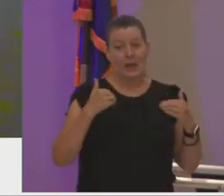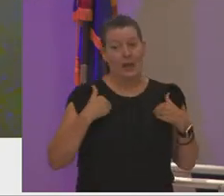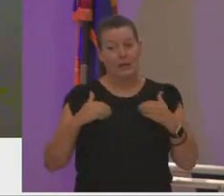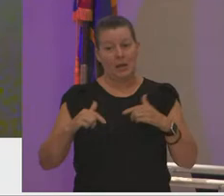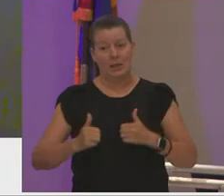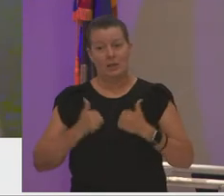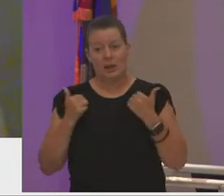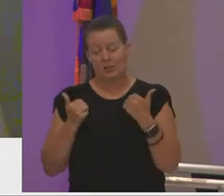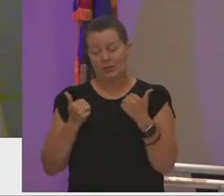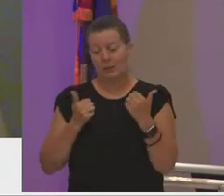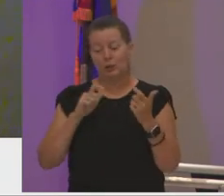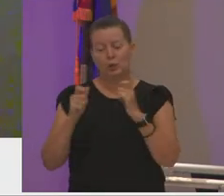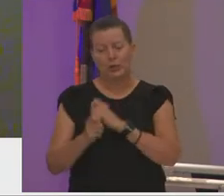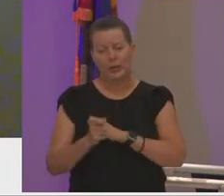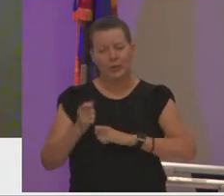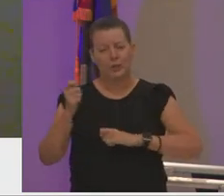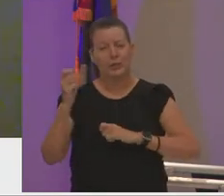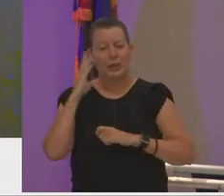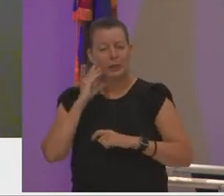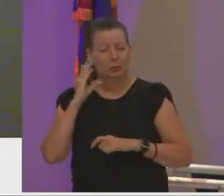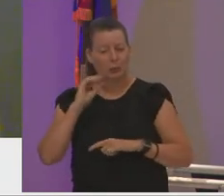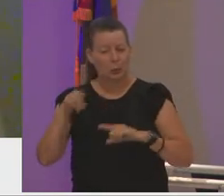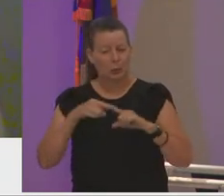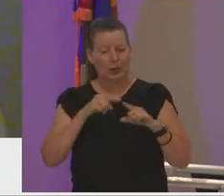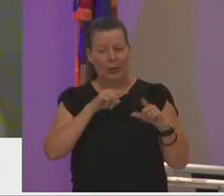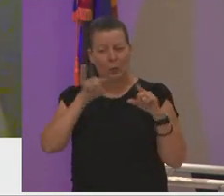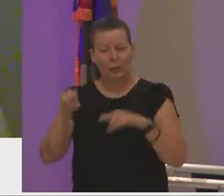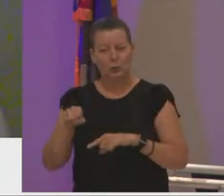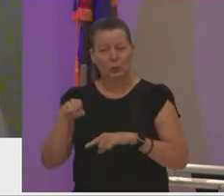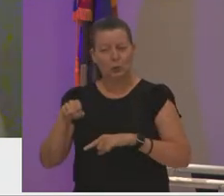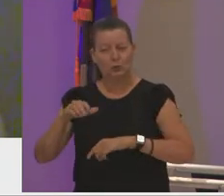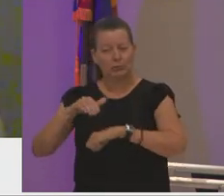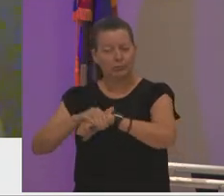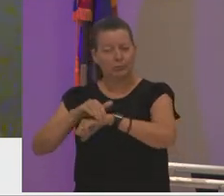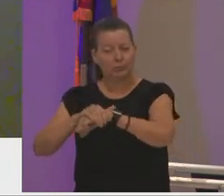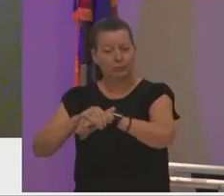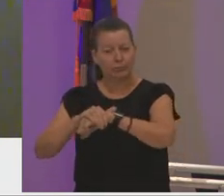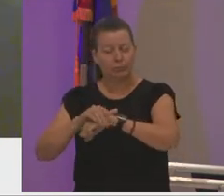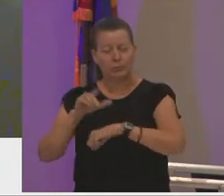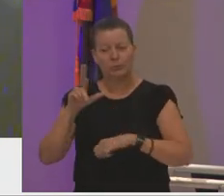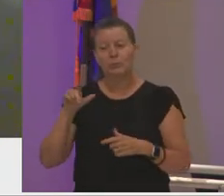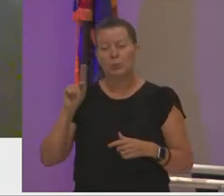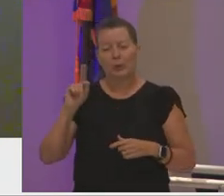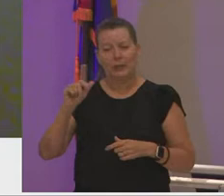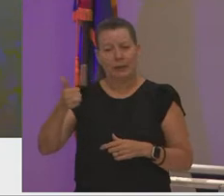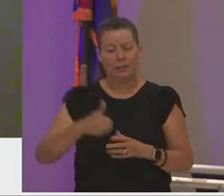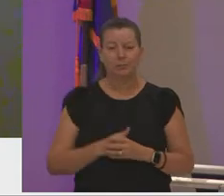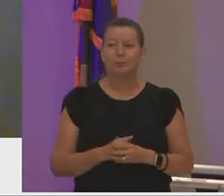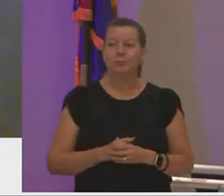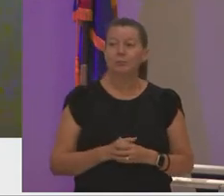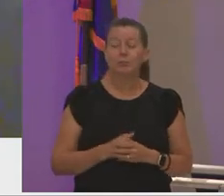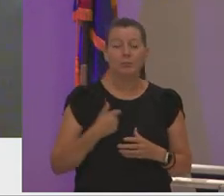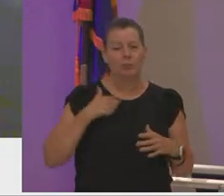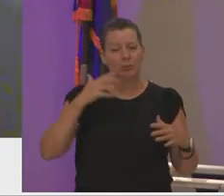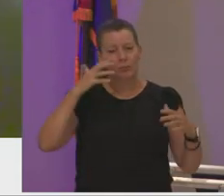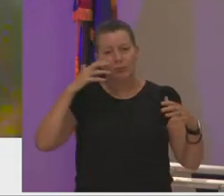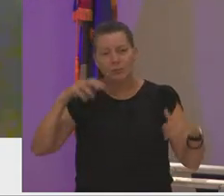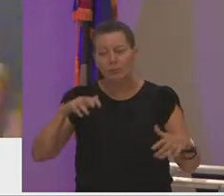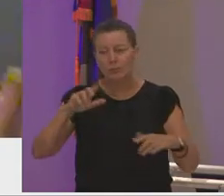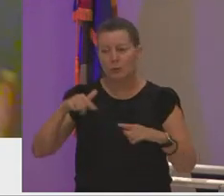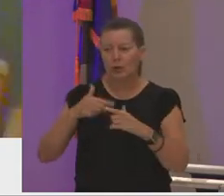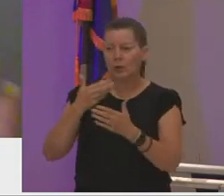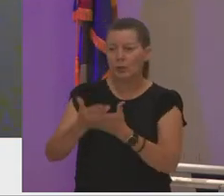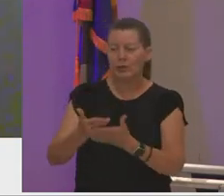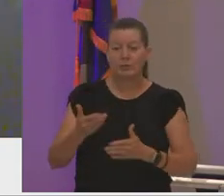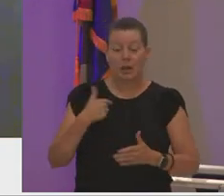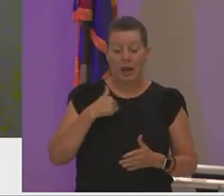abroad in britain in 2010. when i arrived i was in complete awe i had never left the country before